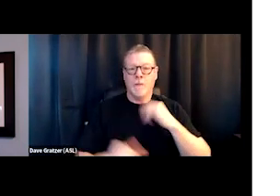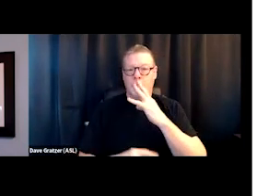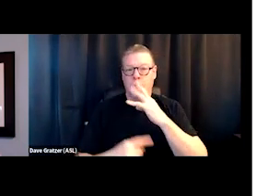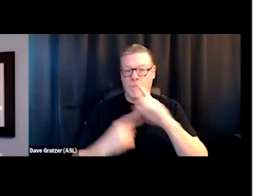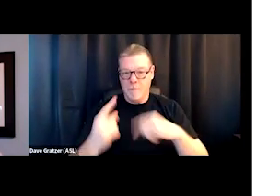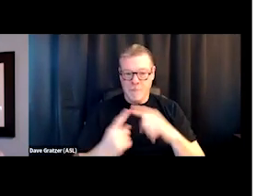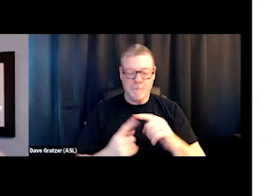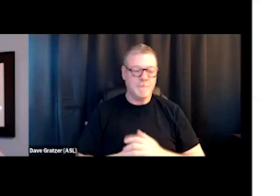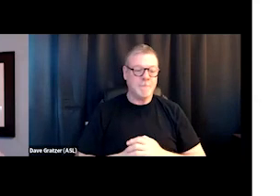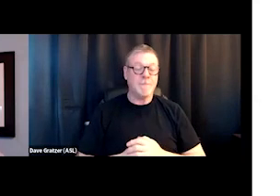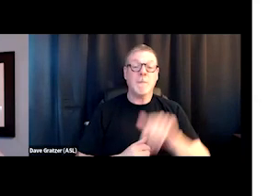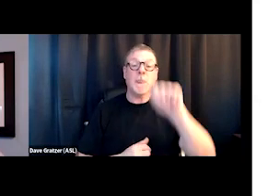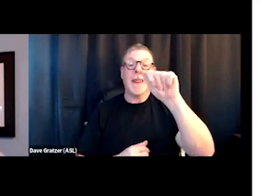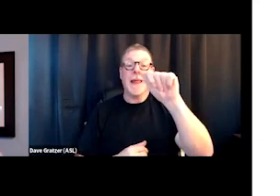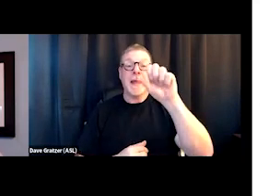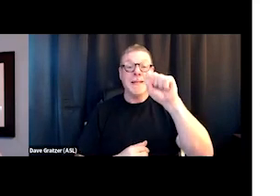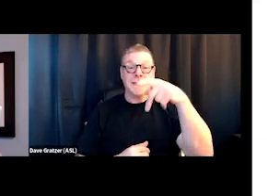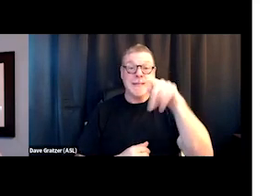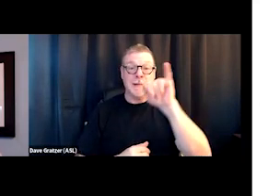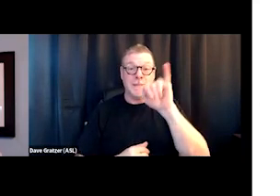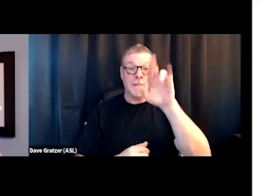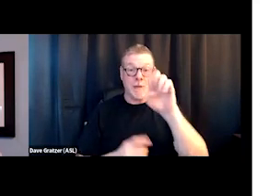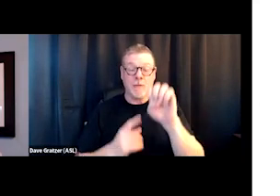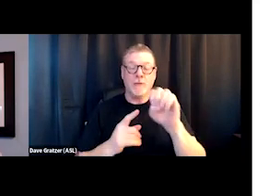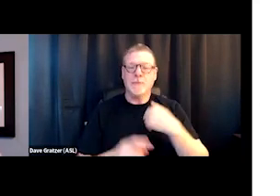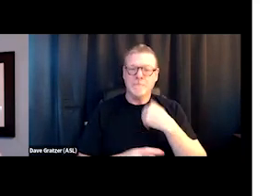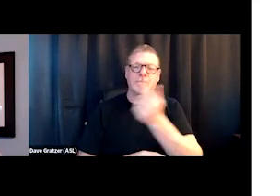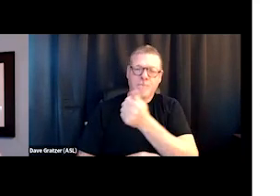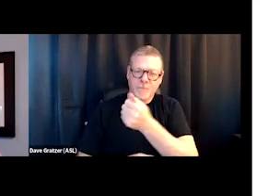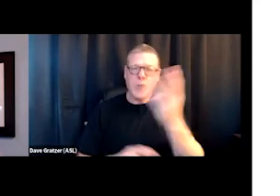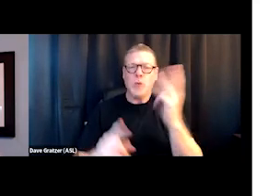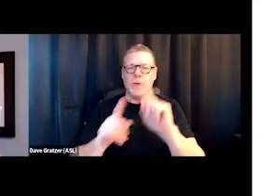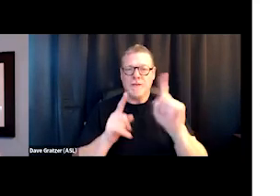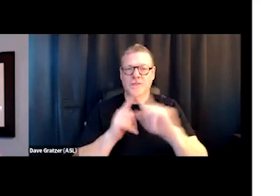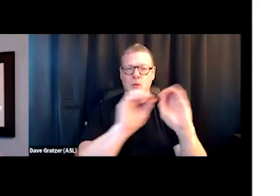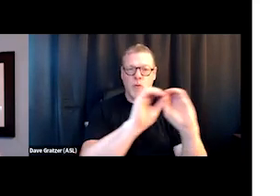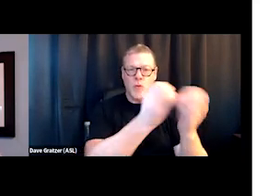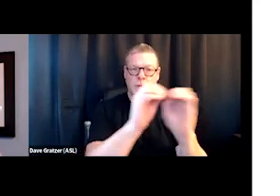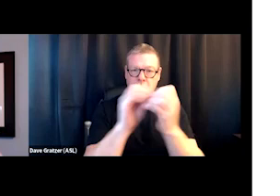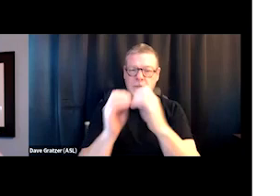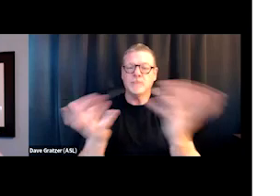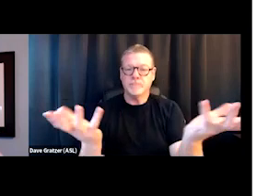So Aspire is actually made up of a few different organizations that have been consolidated.